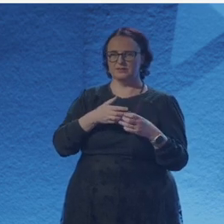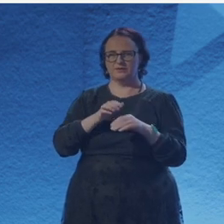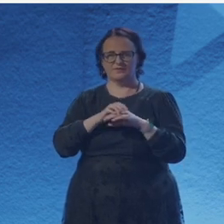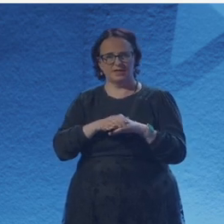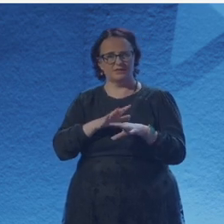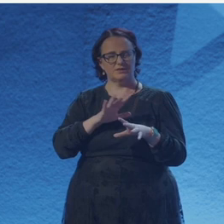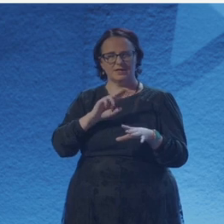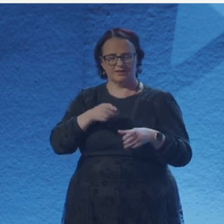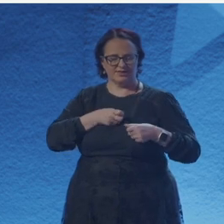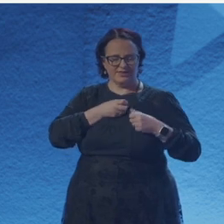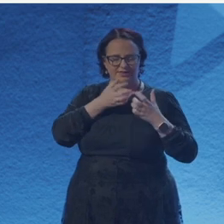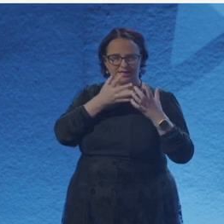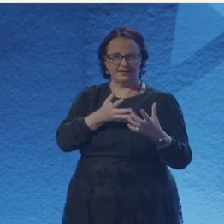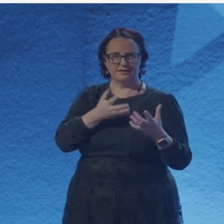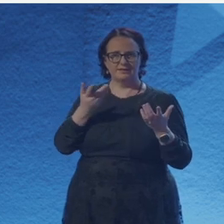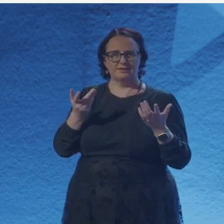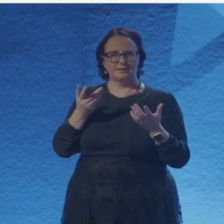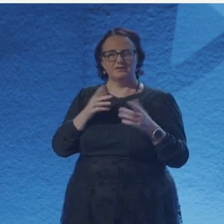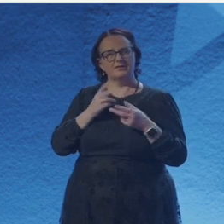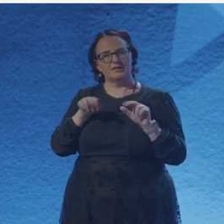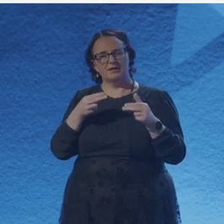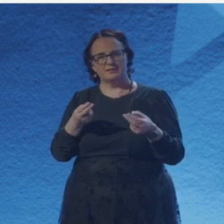identification, just kind of something that's always going to set them back.